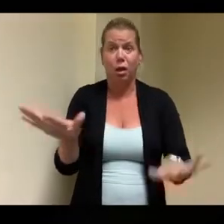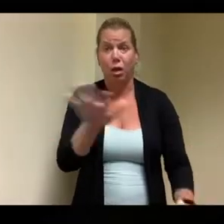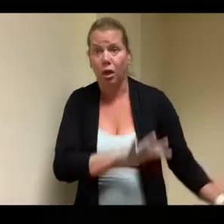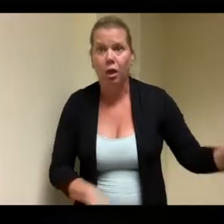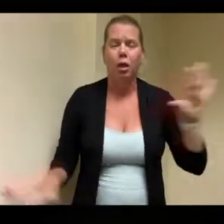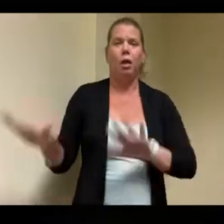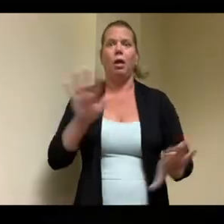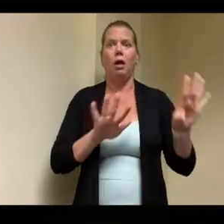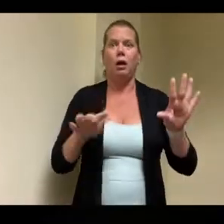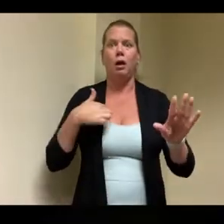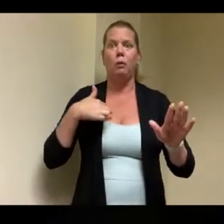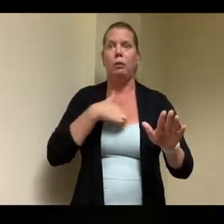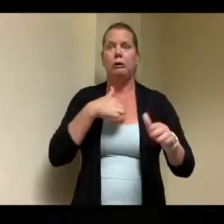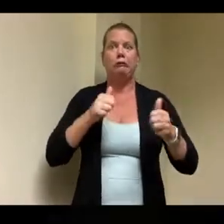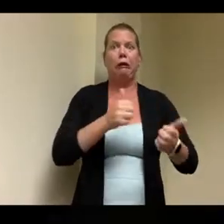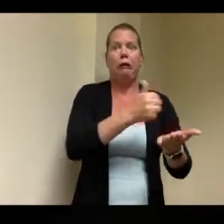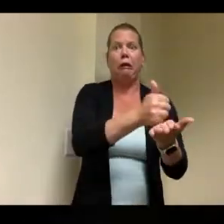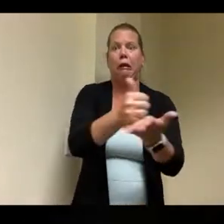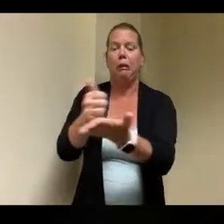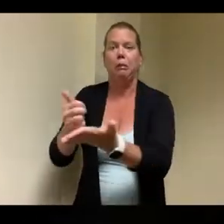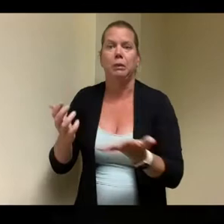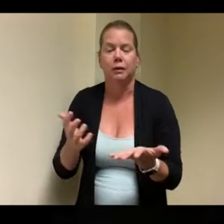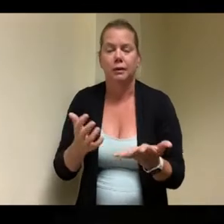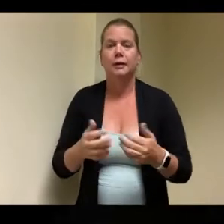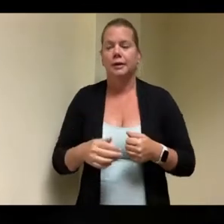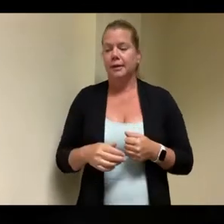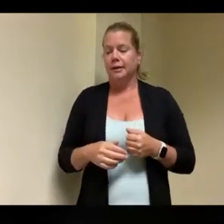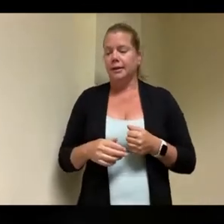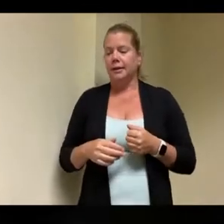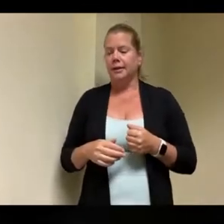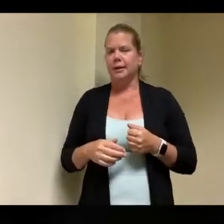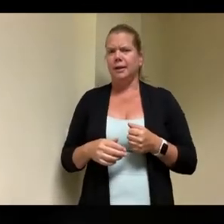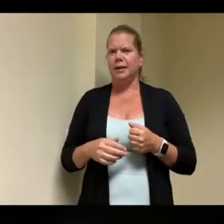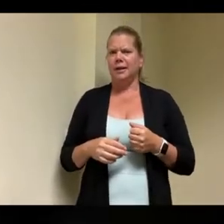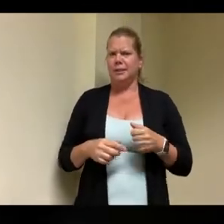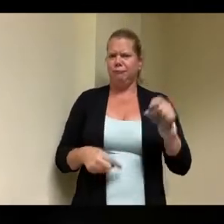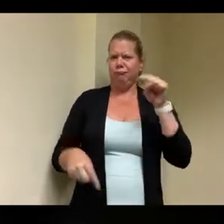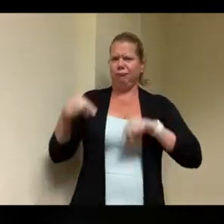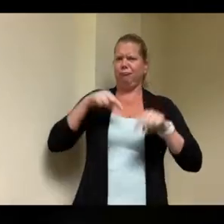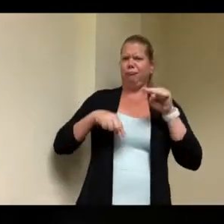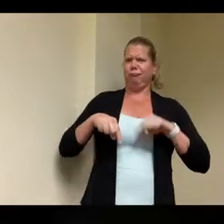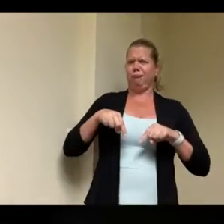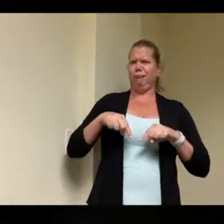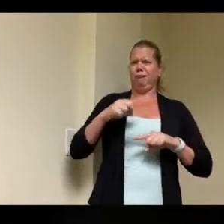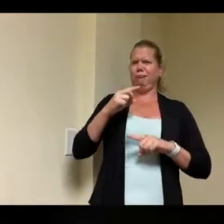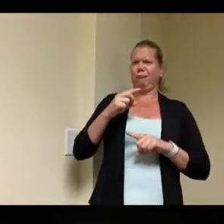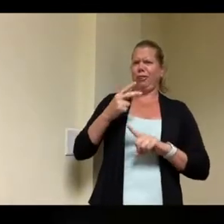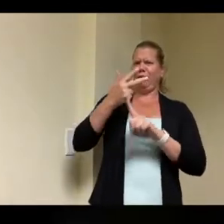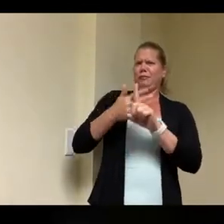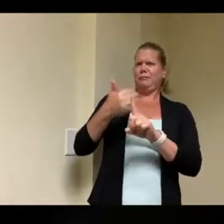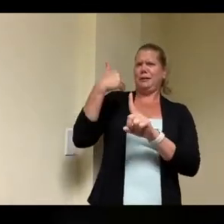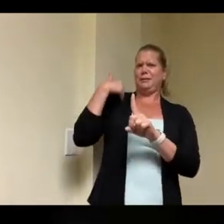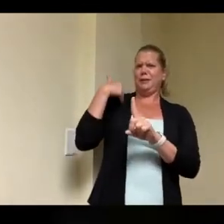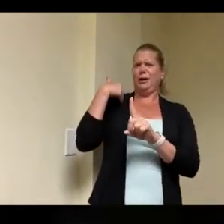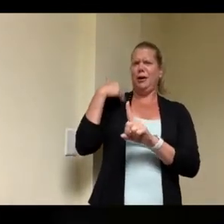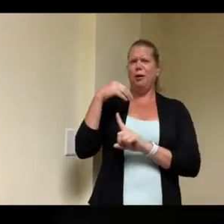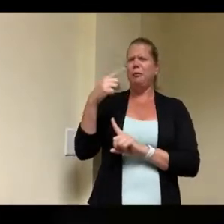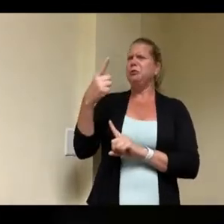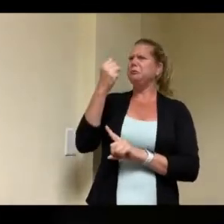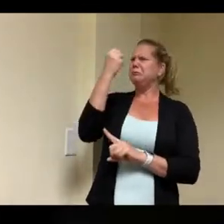was saying to joe earlier i didn't know what zoom meant three months ago now i'm on at least two or three zoom